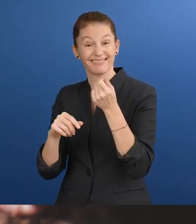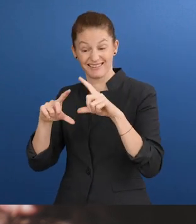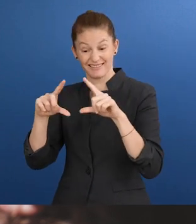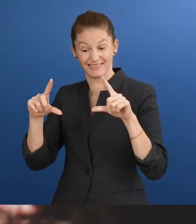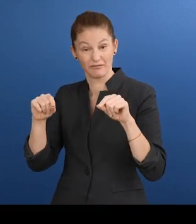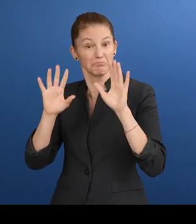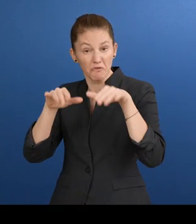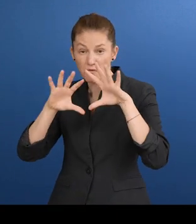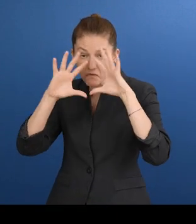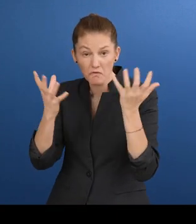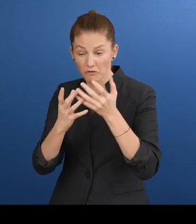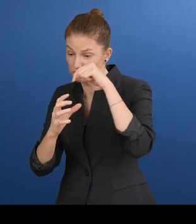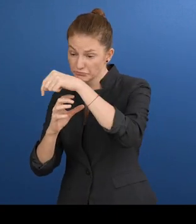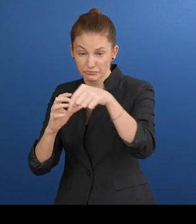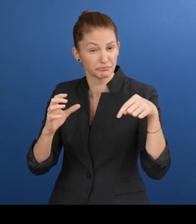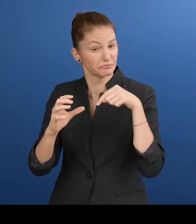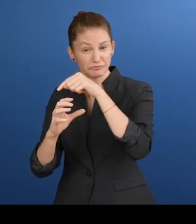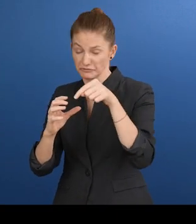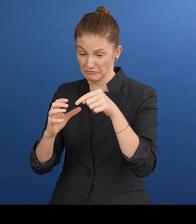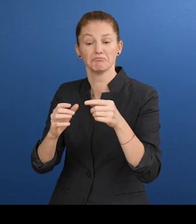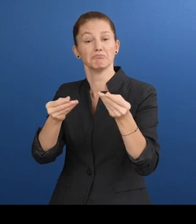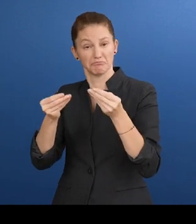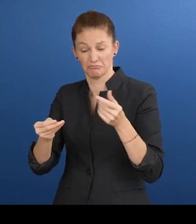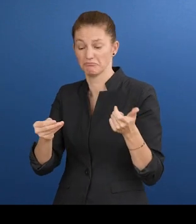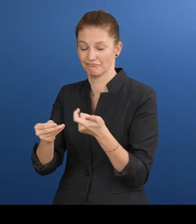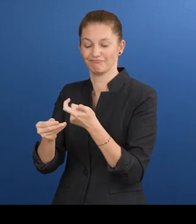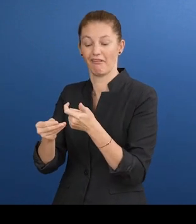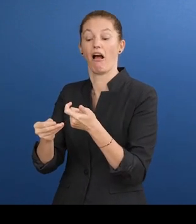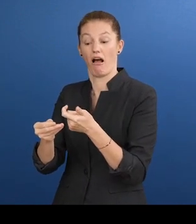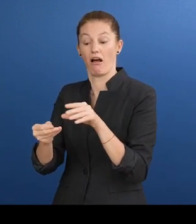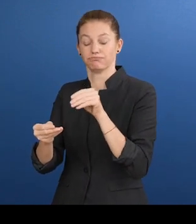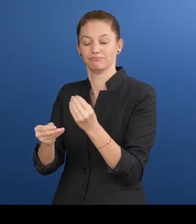banknote values for almost every currency globally. Users point their